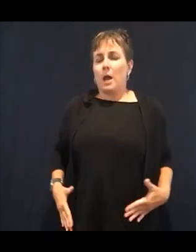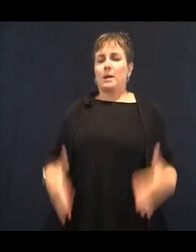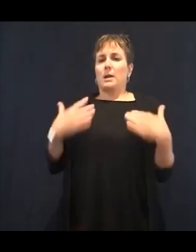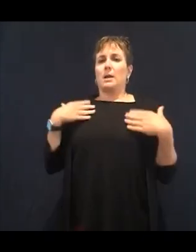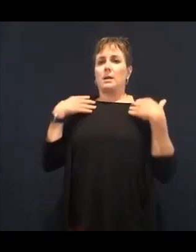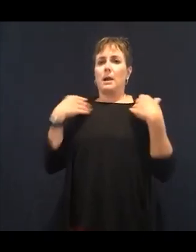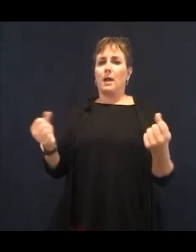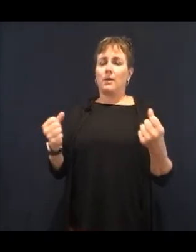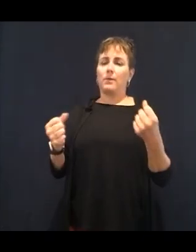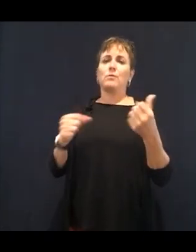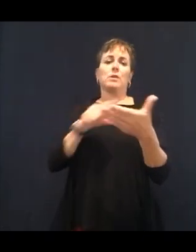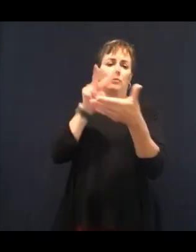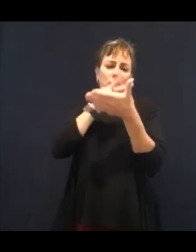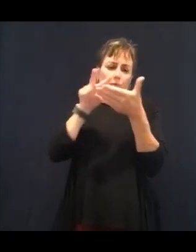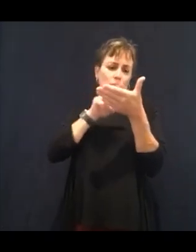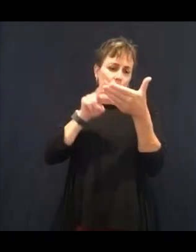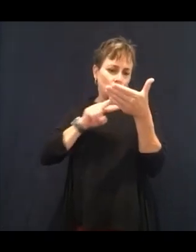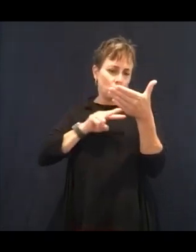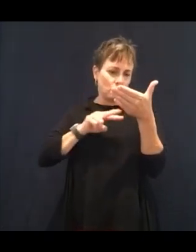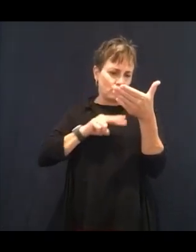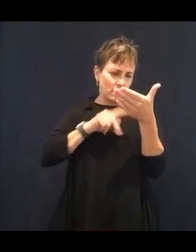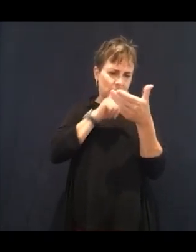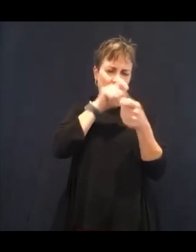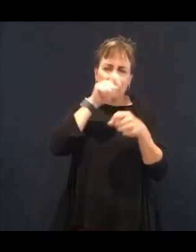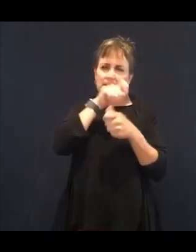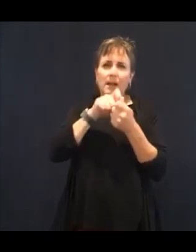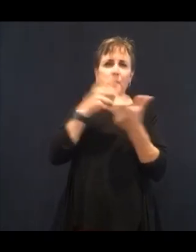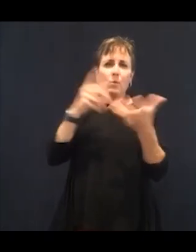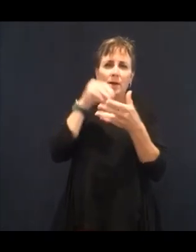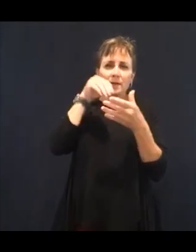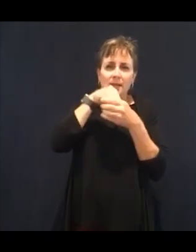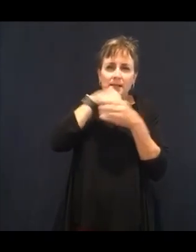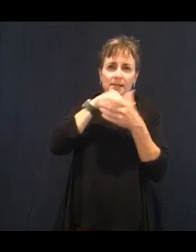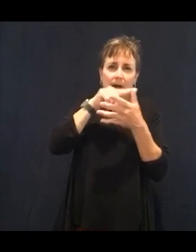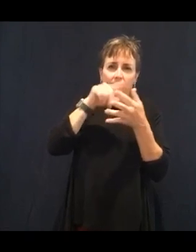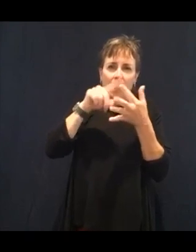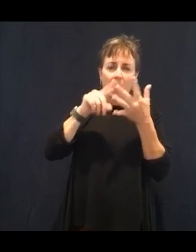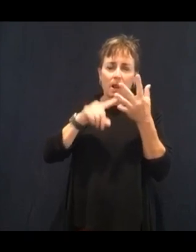this on the front of the labels, but I want you-- It's not very far fetched from what